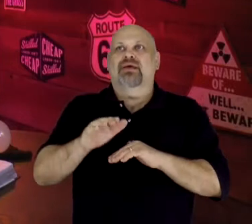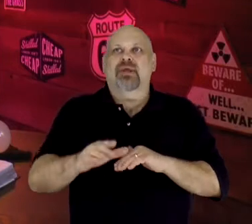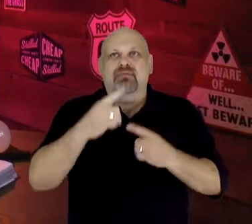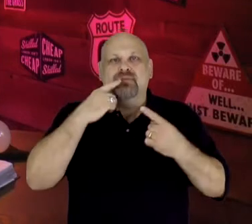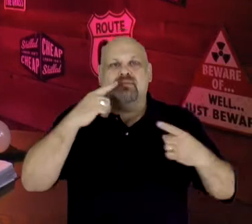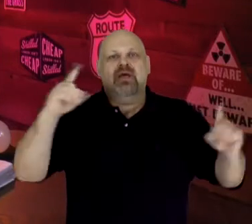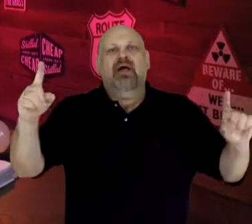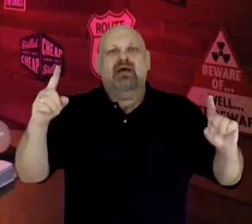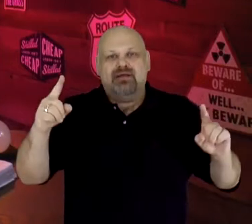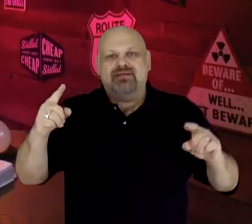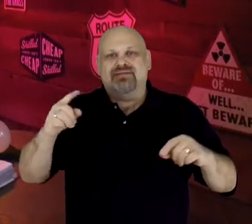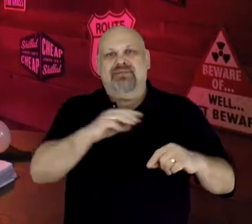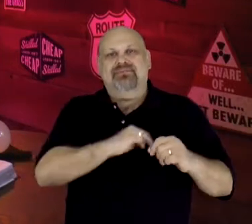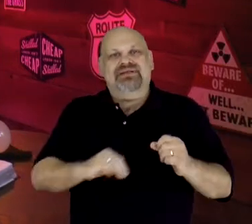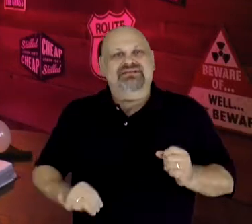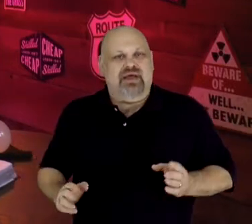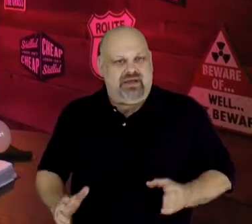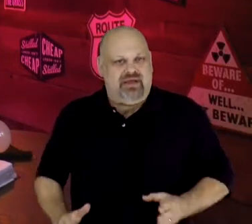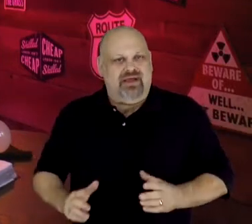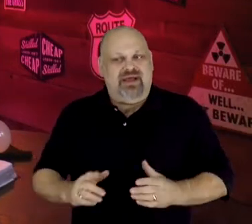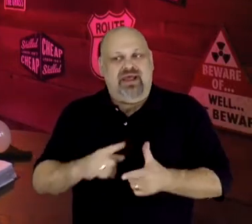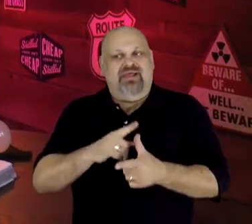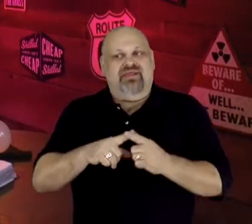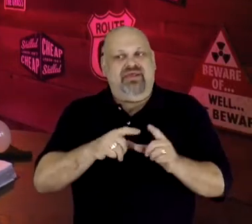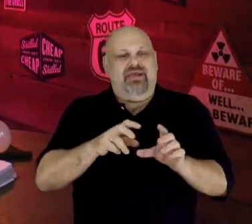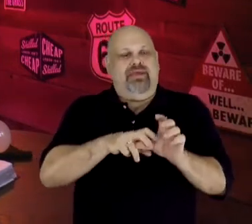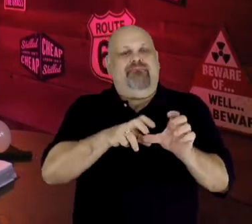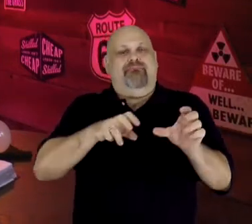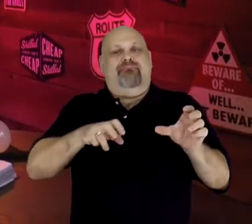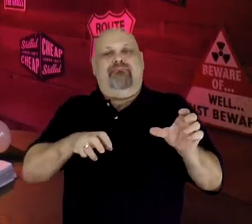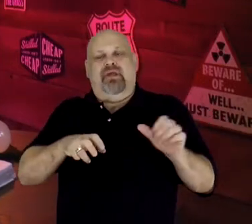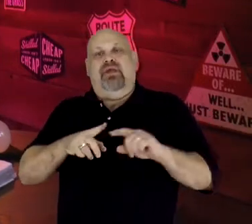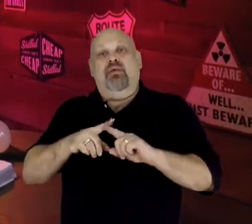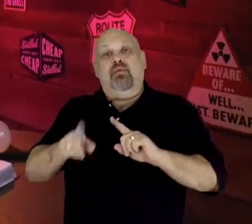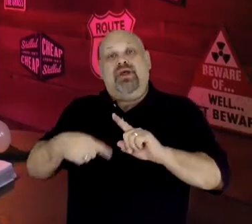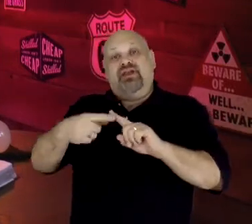then he stepped out of the limelight when Jesus began to perform miracles and oversaw